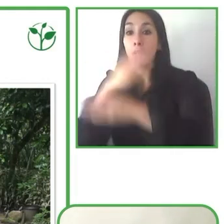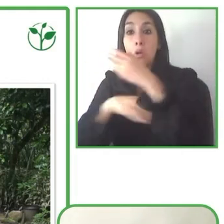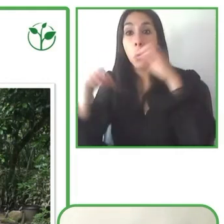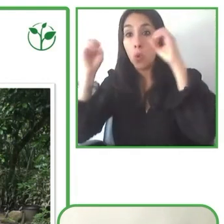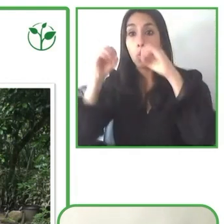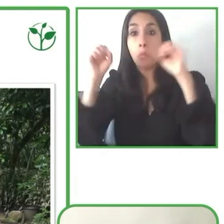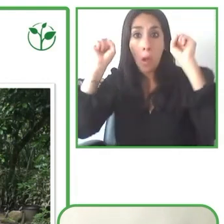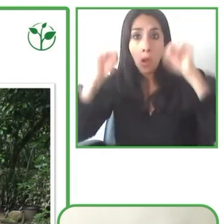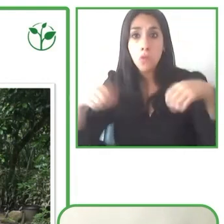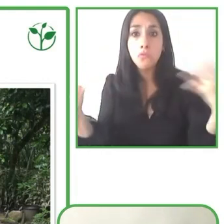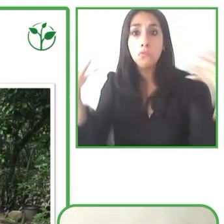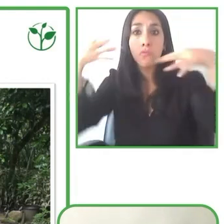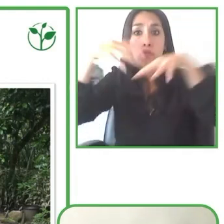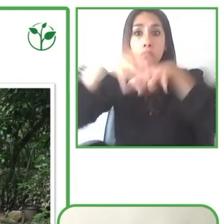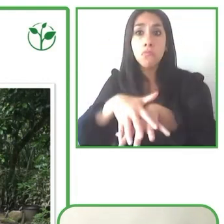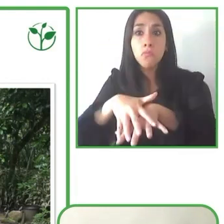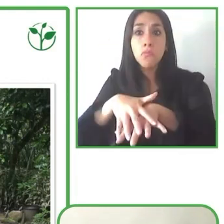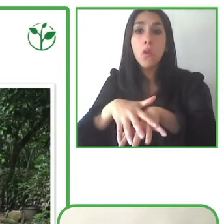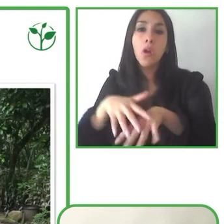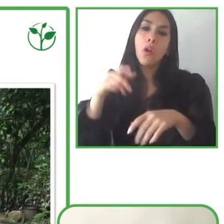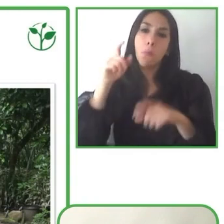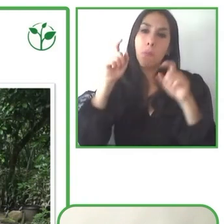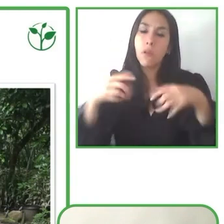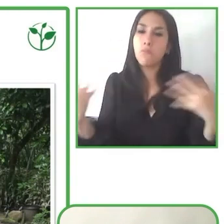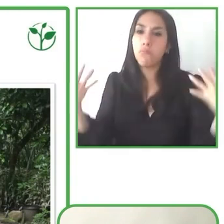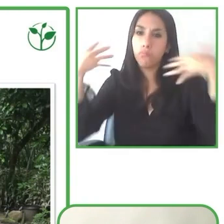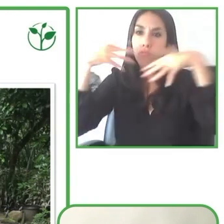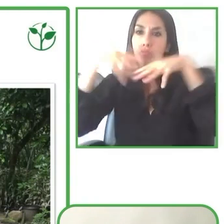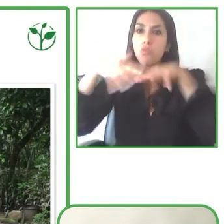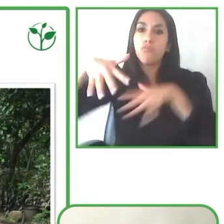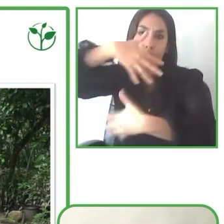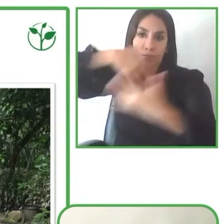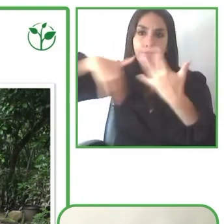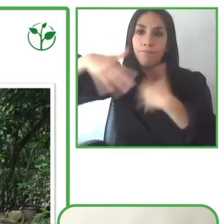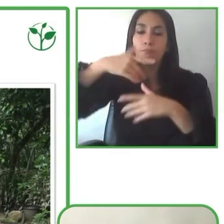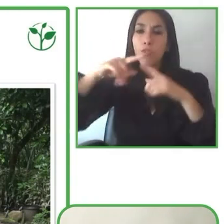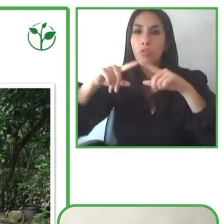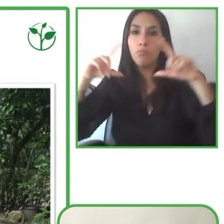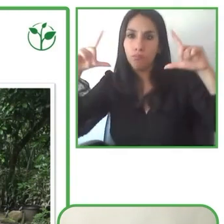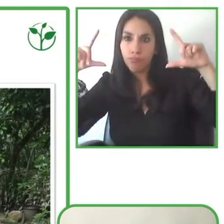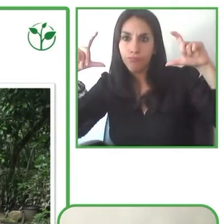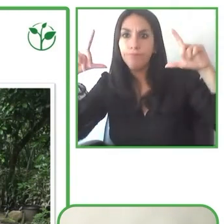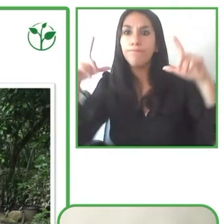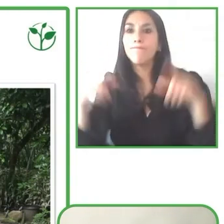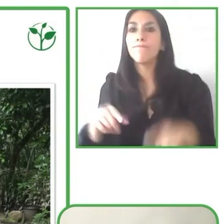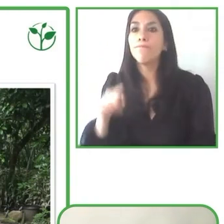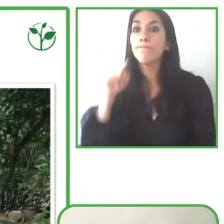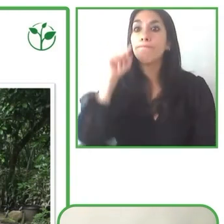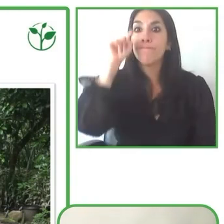And so using this type of wheelchair that you can see in the image we have able to take our guests, even as far